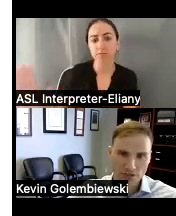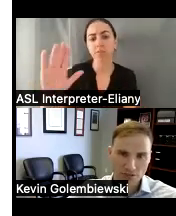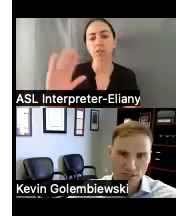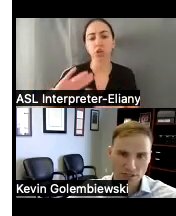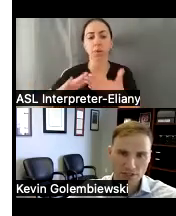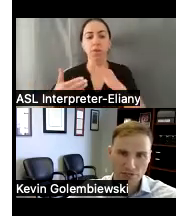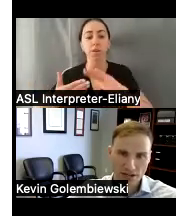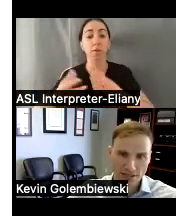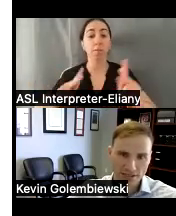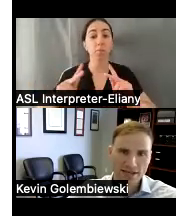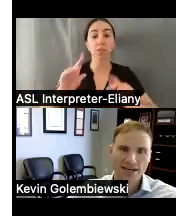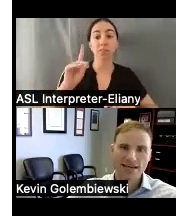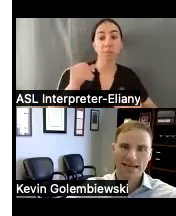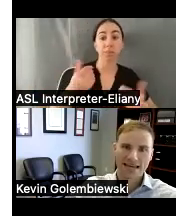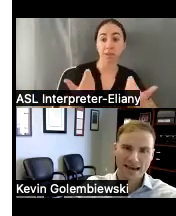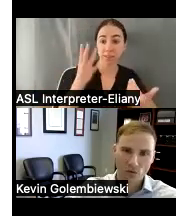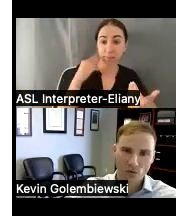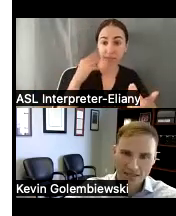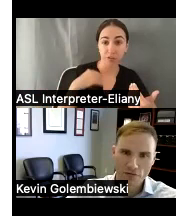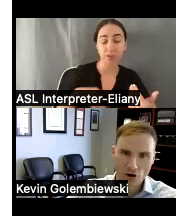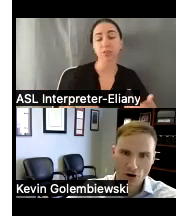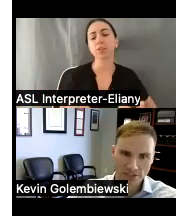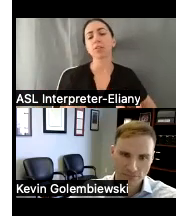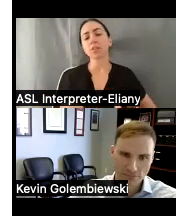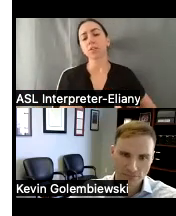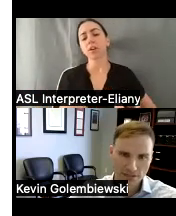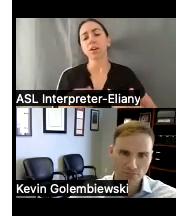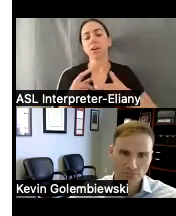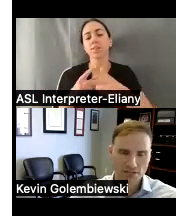persons with disabilities face and kind of winning over hearts and Minds because